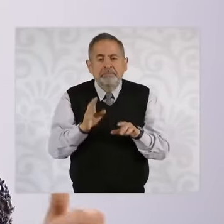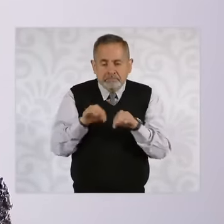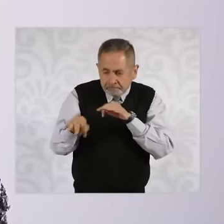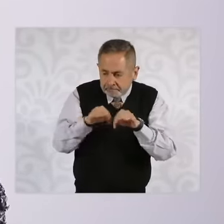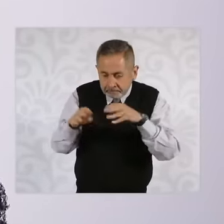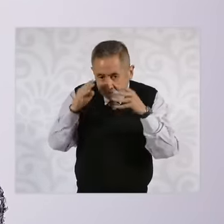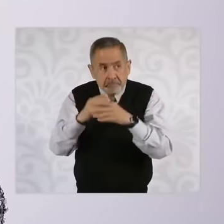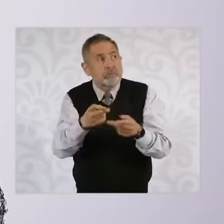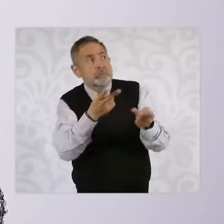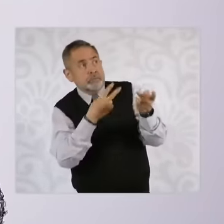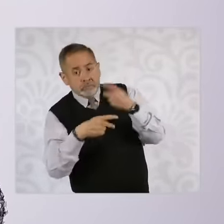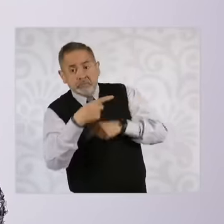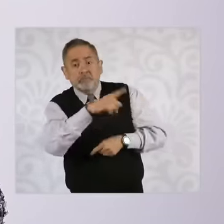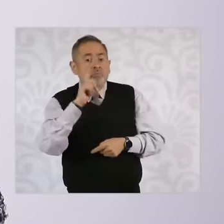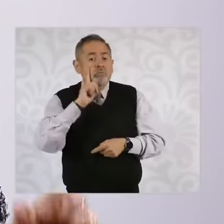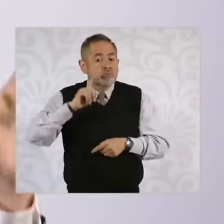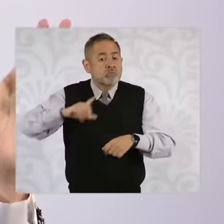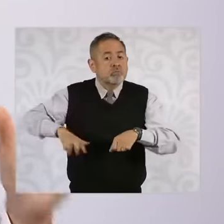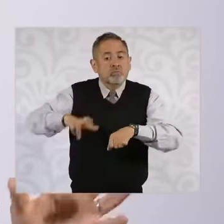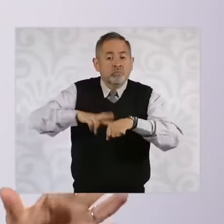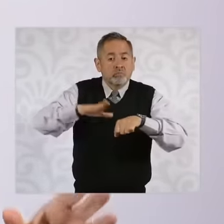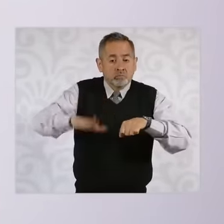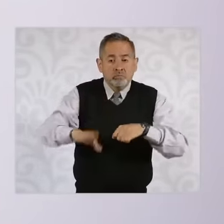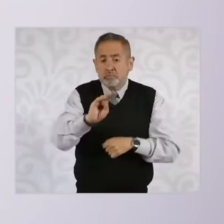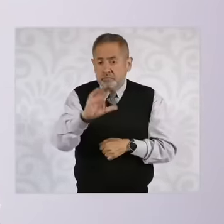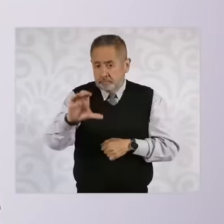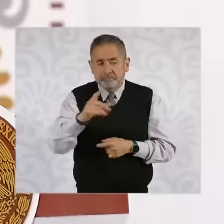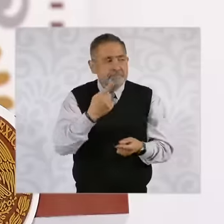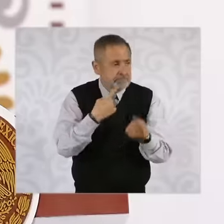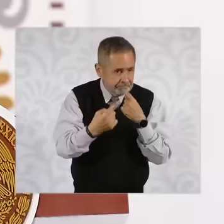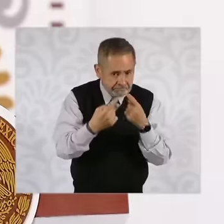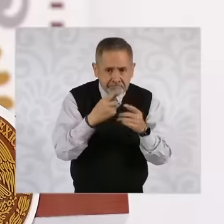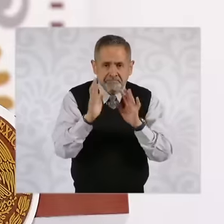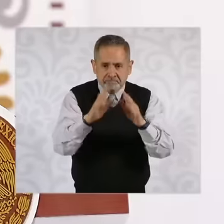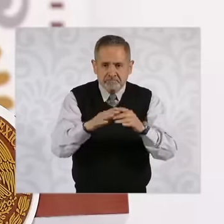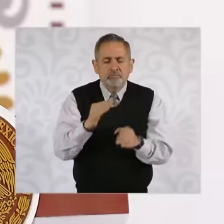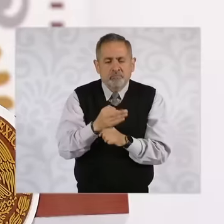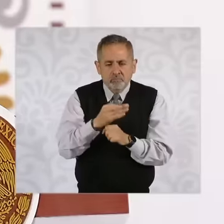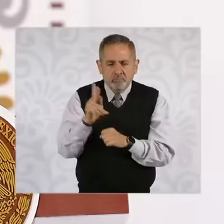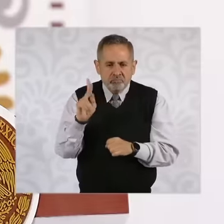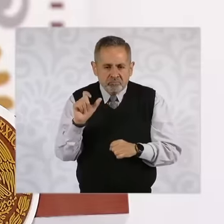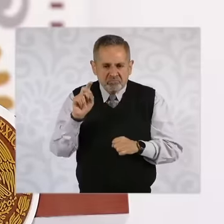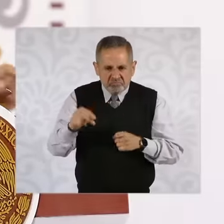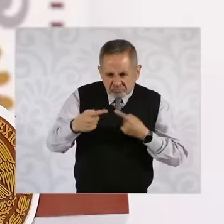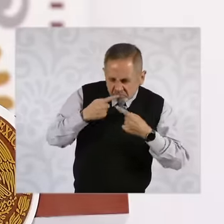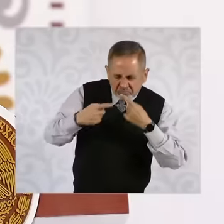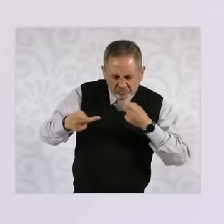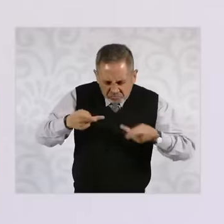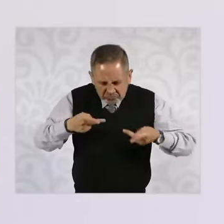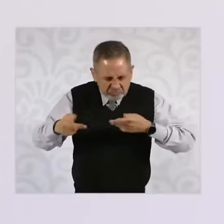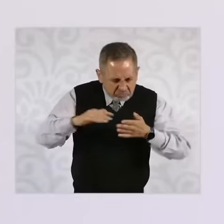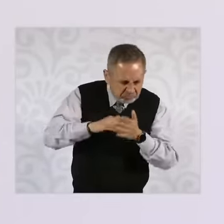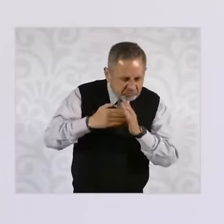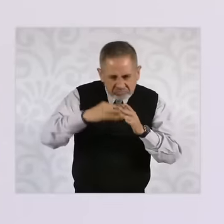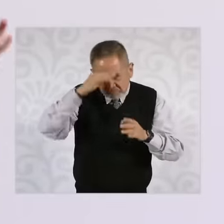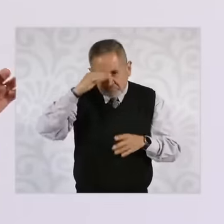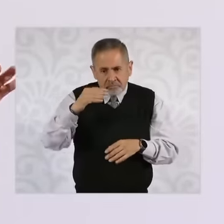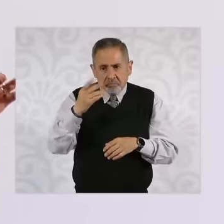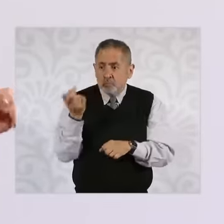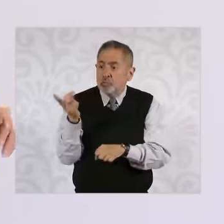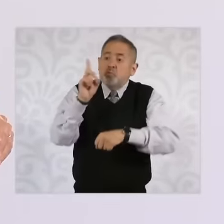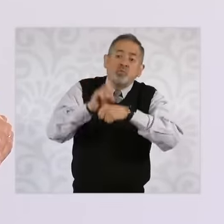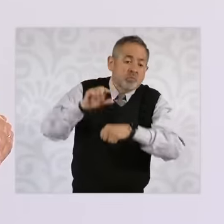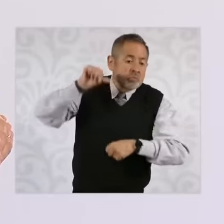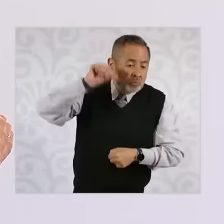governor of Baja California has already arrived and a strategy is being made that cannot be